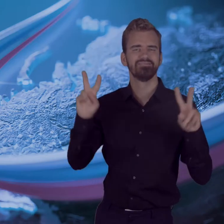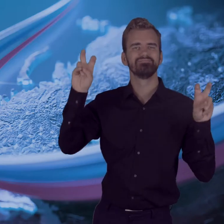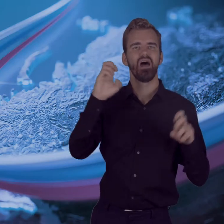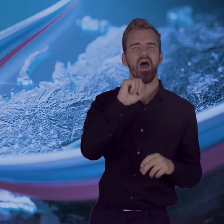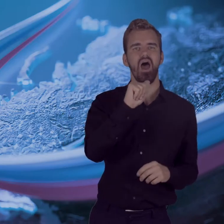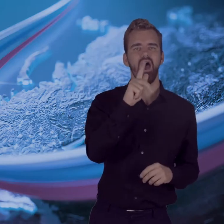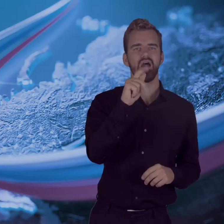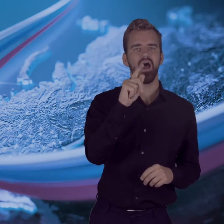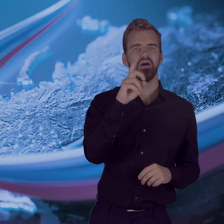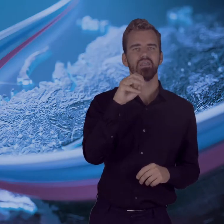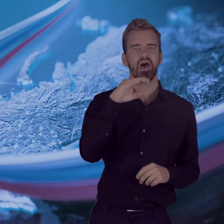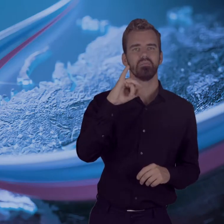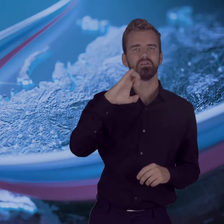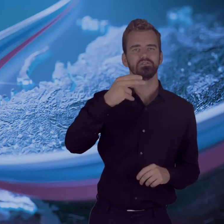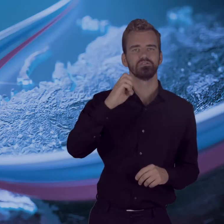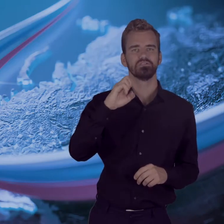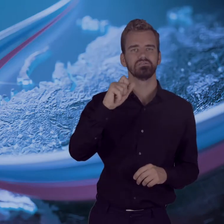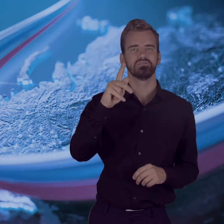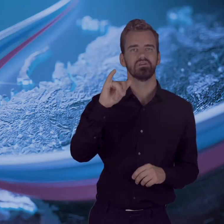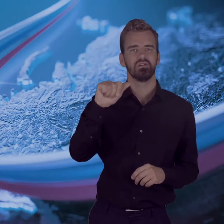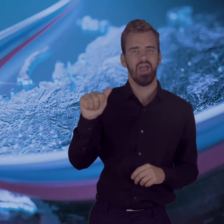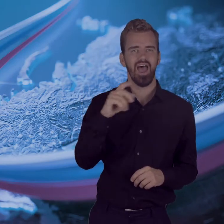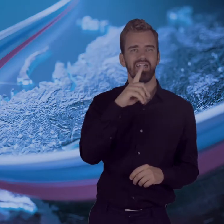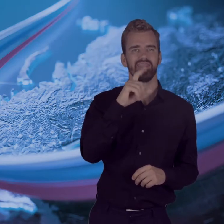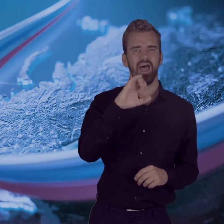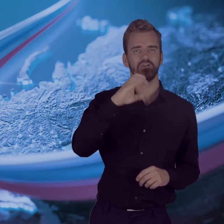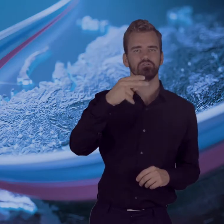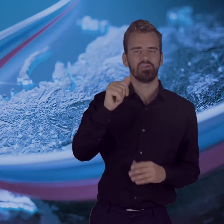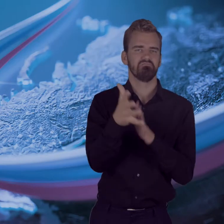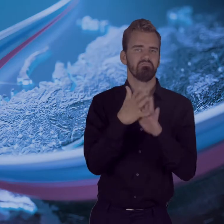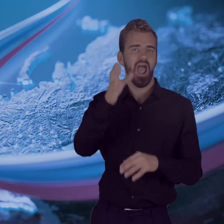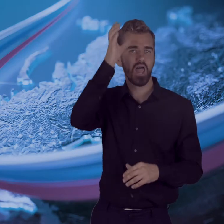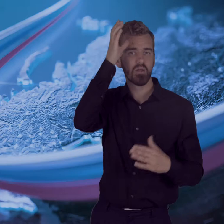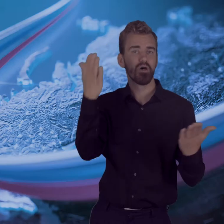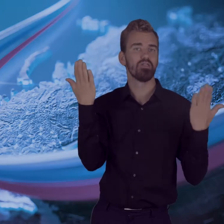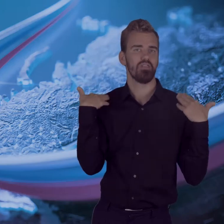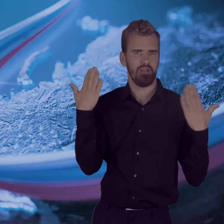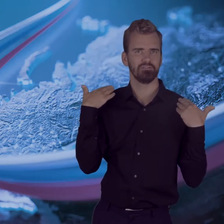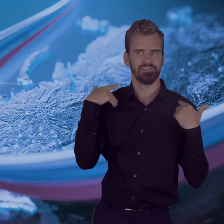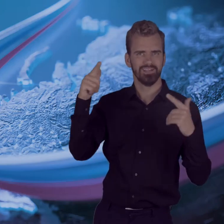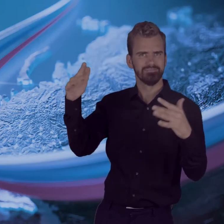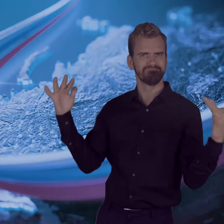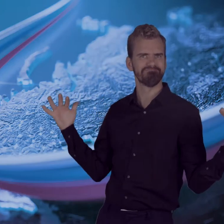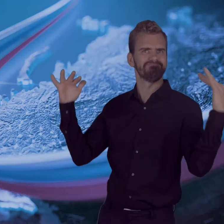on the territory of the Academic Dacha House of Creativity.